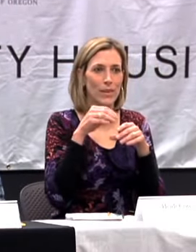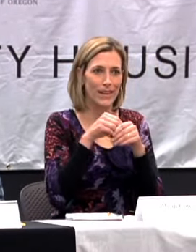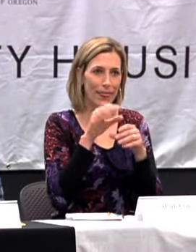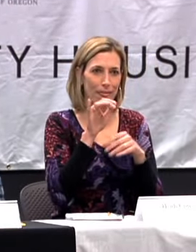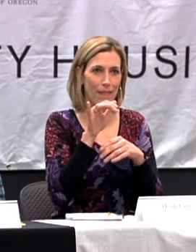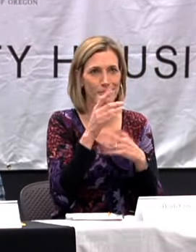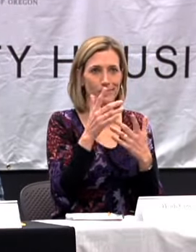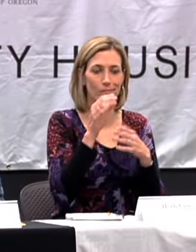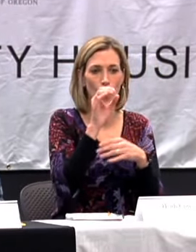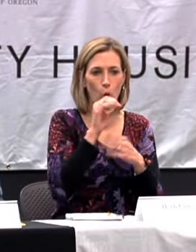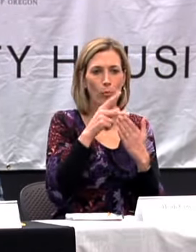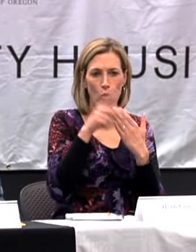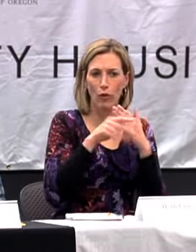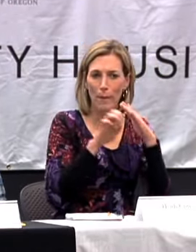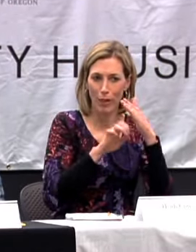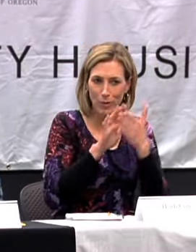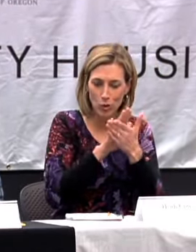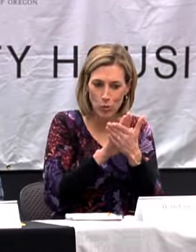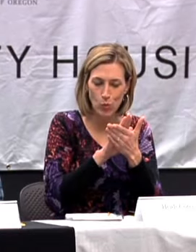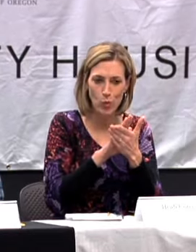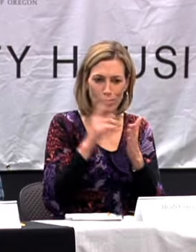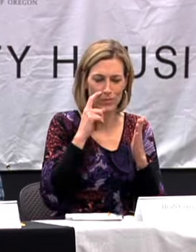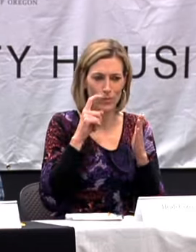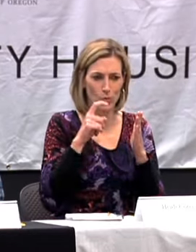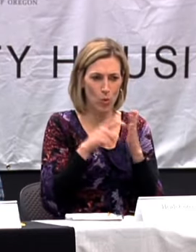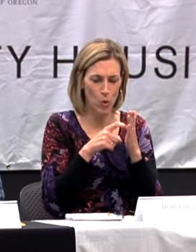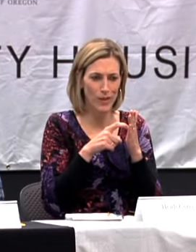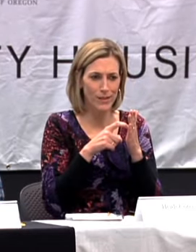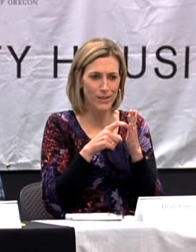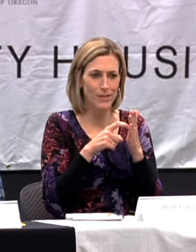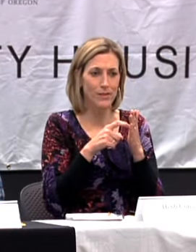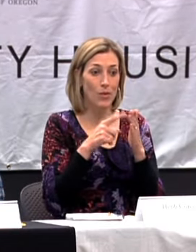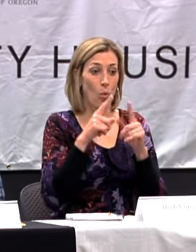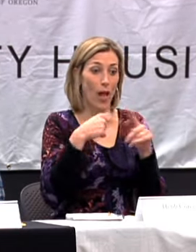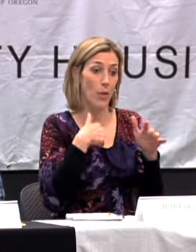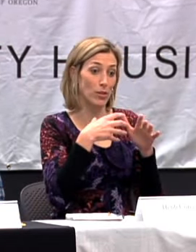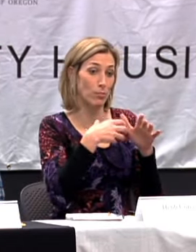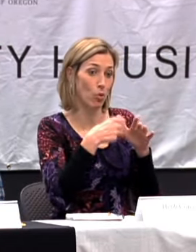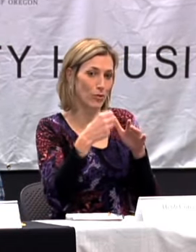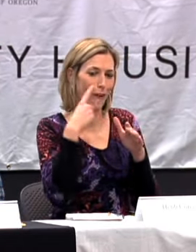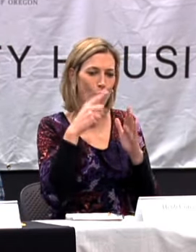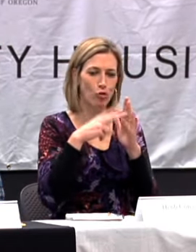AS WELL. THAT WAS AN ORAL PROGRAM IN ELEMENTARY SCHOOL AND I NOTICED WHEN